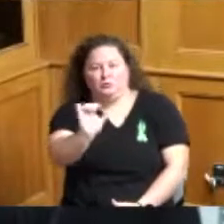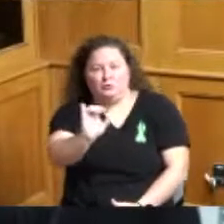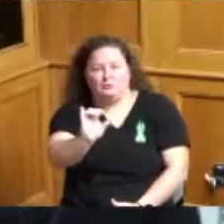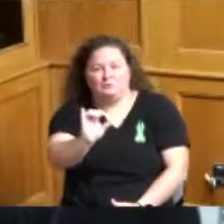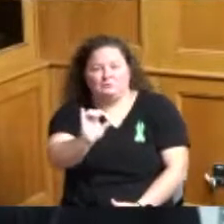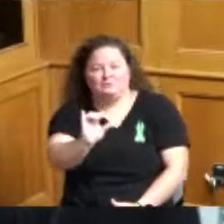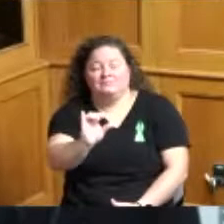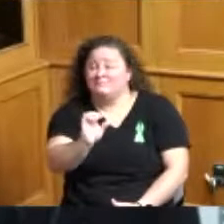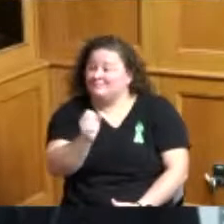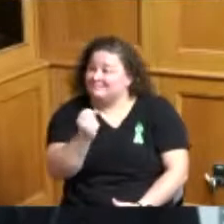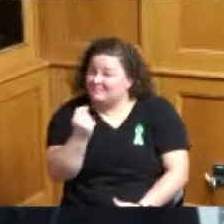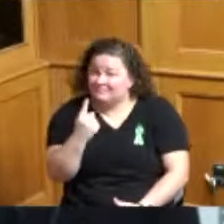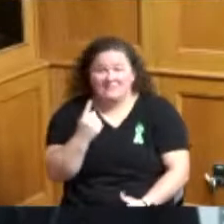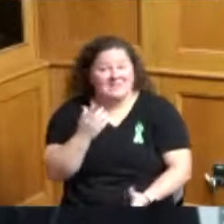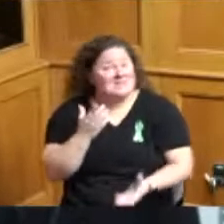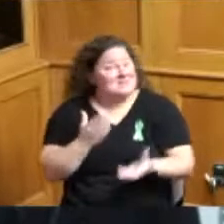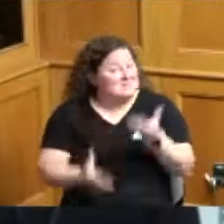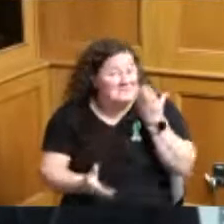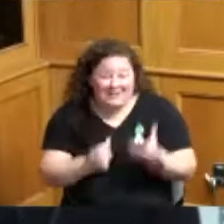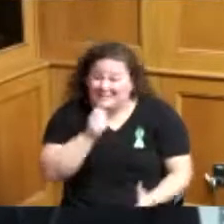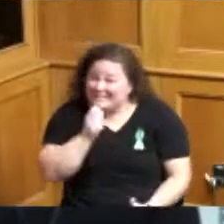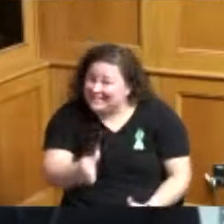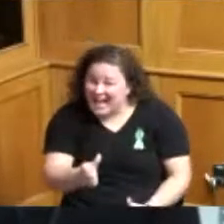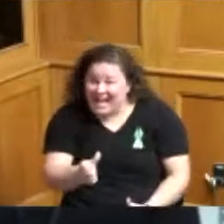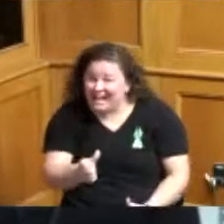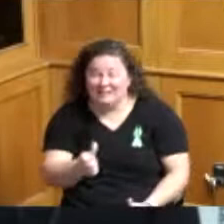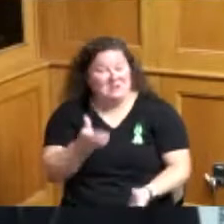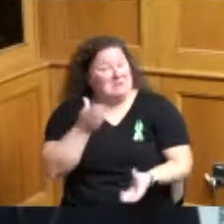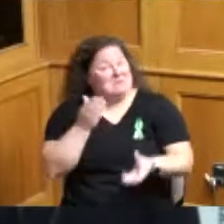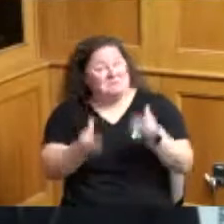she may not show up and this mother may not even be alive at that point